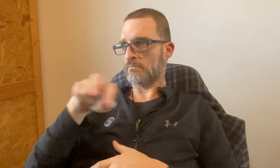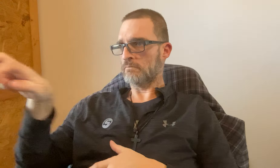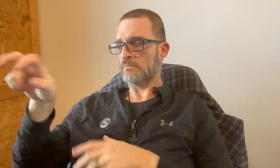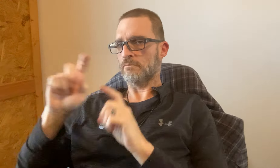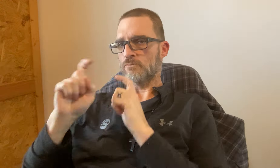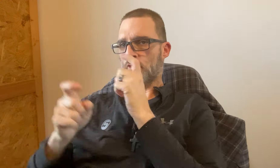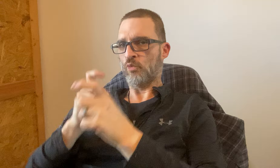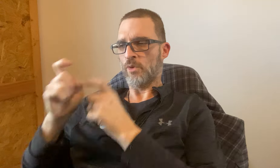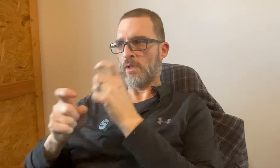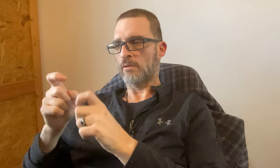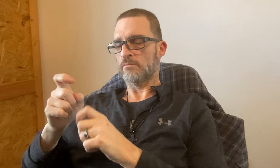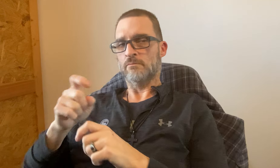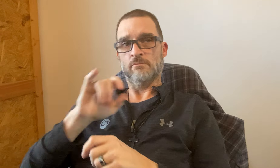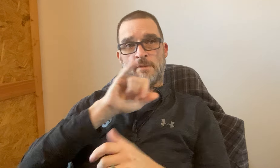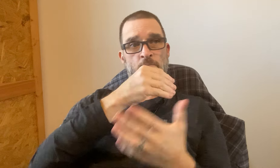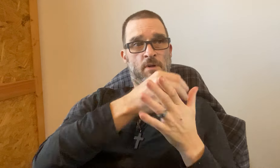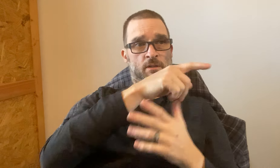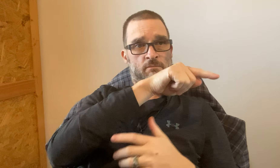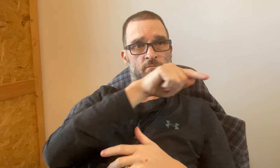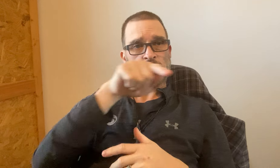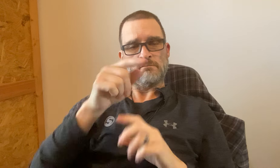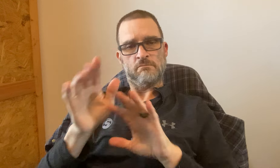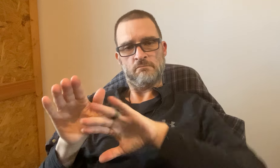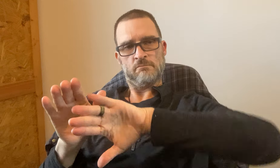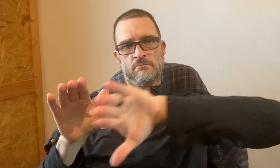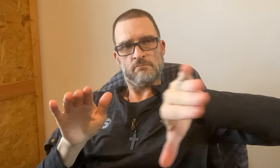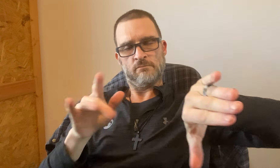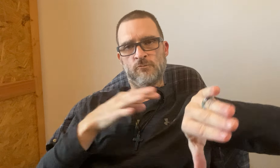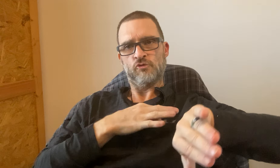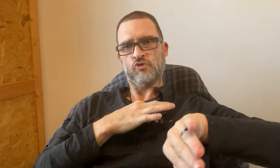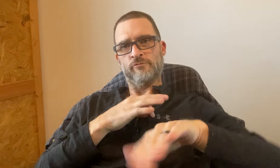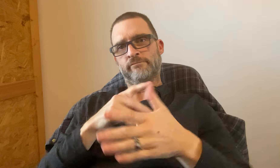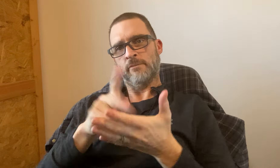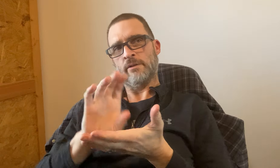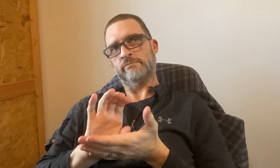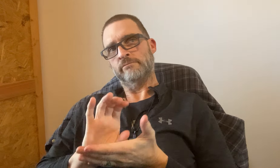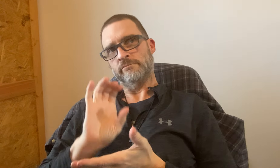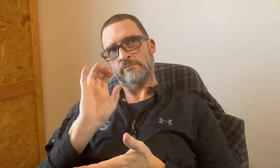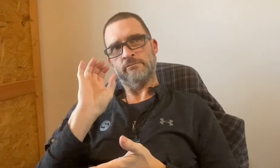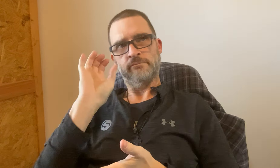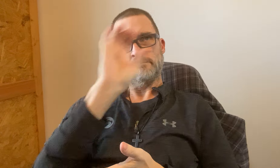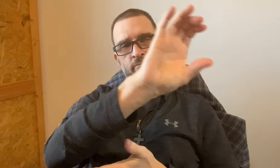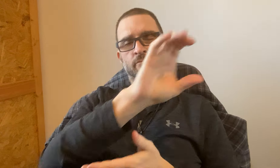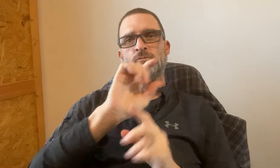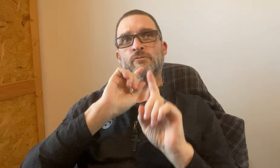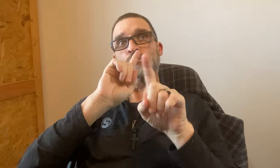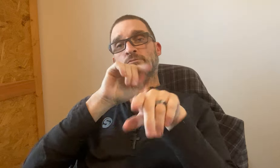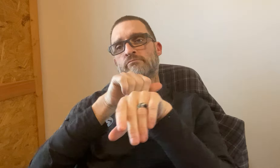That money goes for Donation only. That money will be put aside for shirts to pay the company